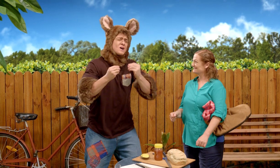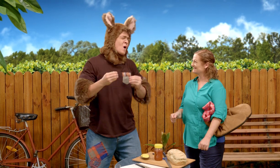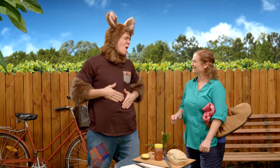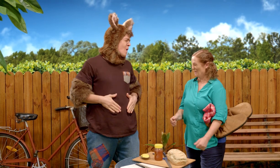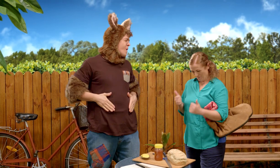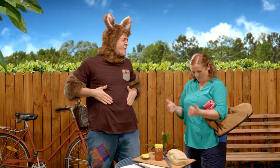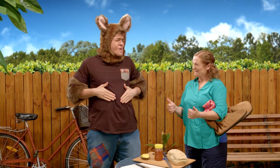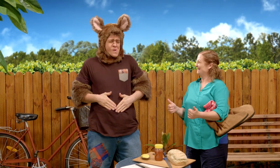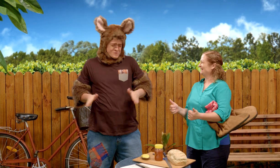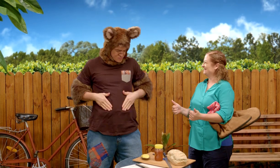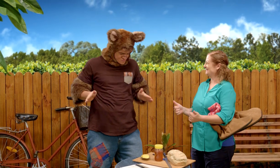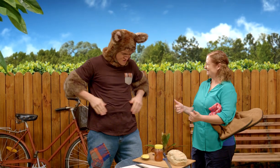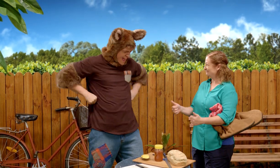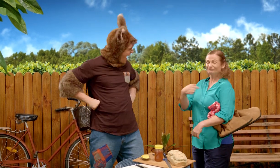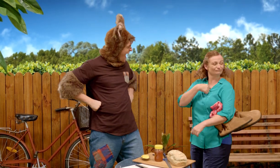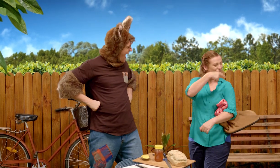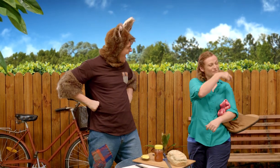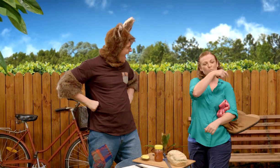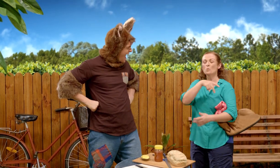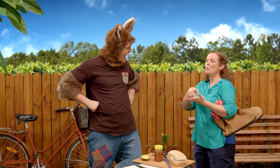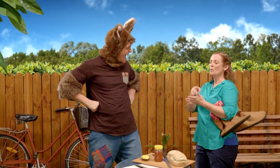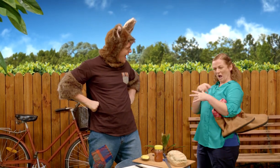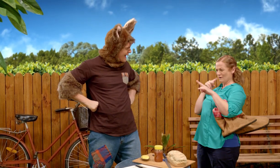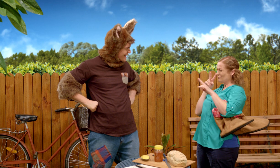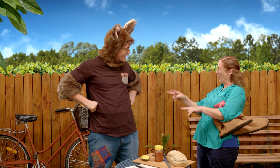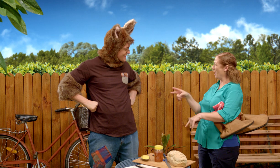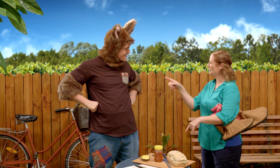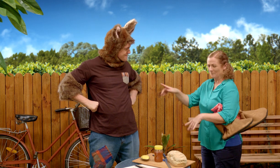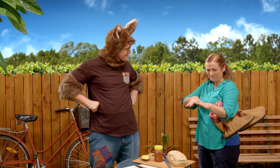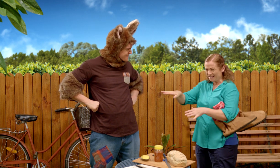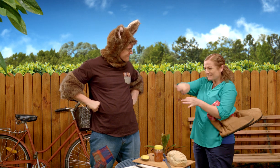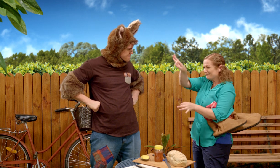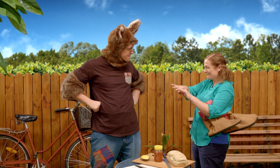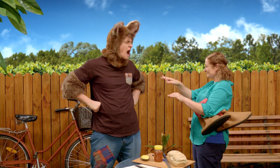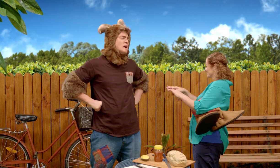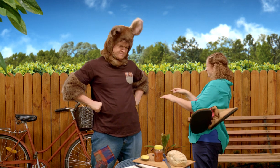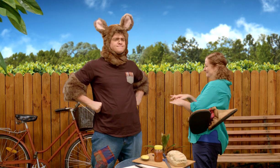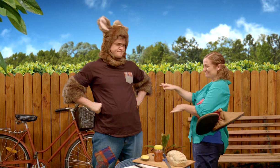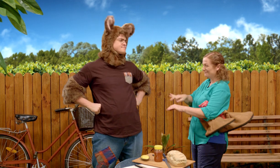and we can eat it. Oh yum. As I came outside Possum, you looked very busy at work